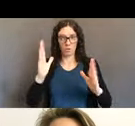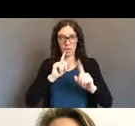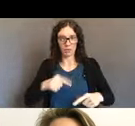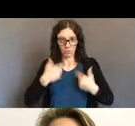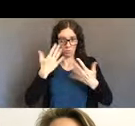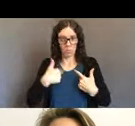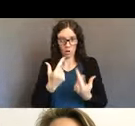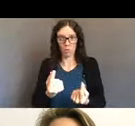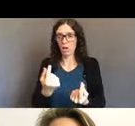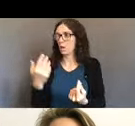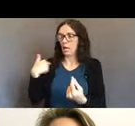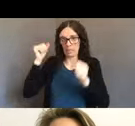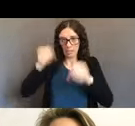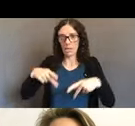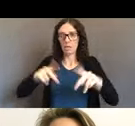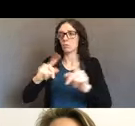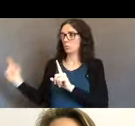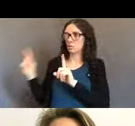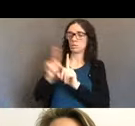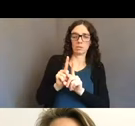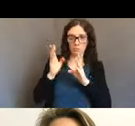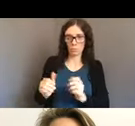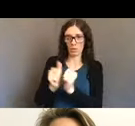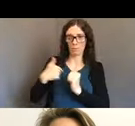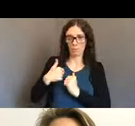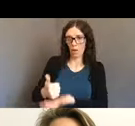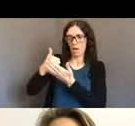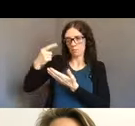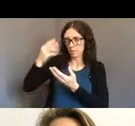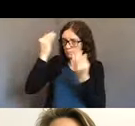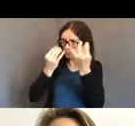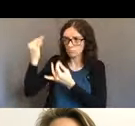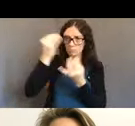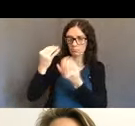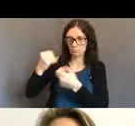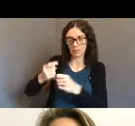is that, 1606 doesn't affect, in any way diminish